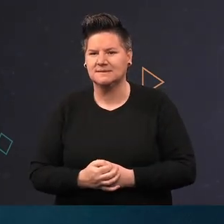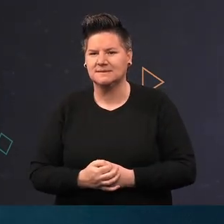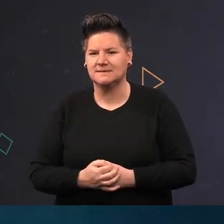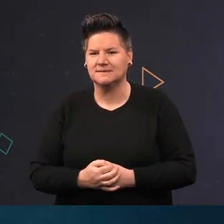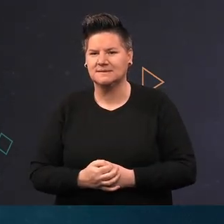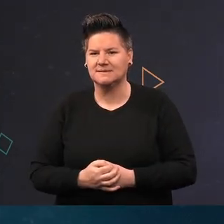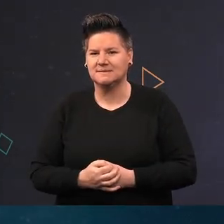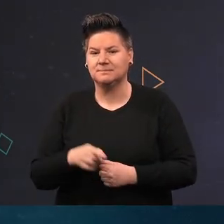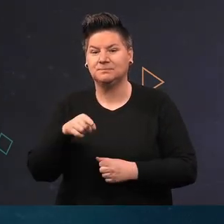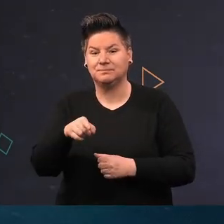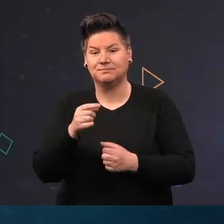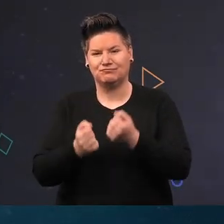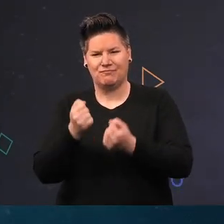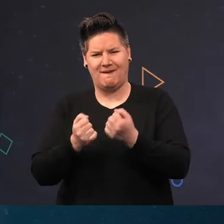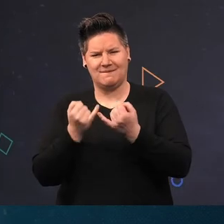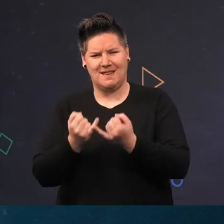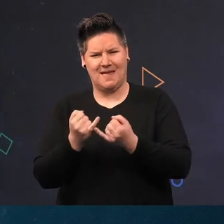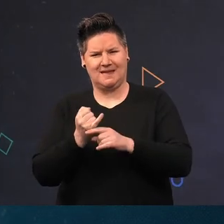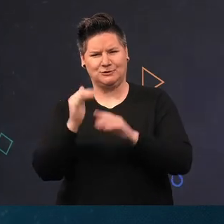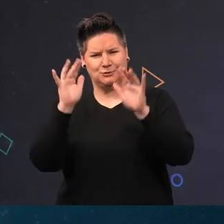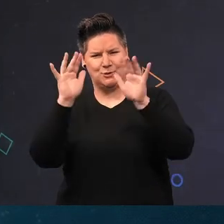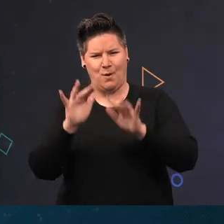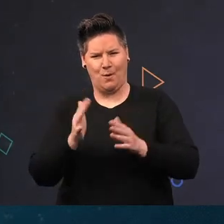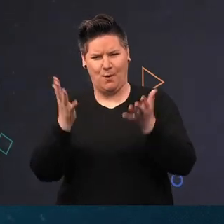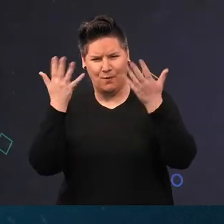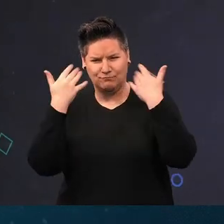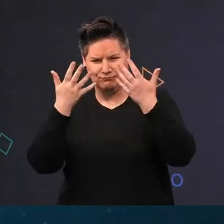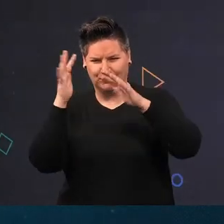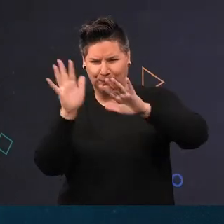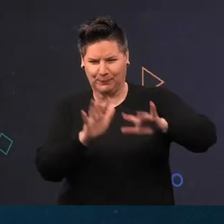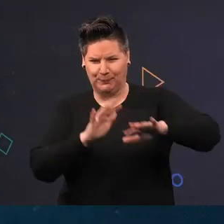A bit like driving in snow, the lights from the camera pick up the particulates in the